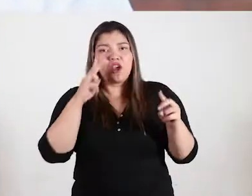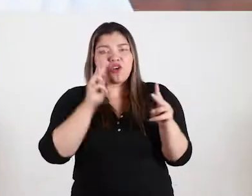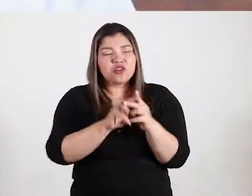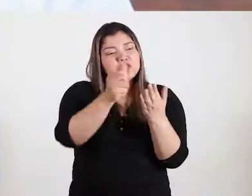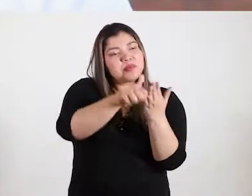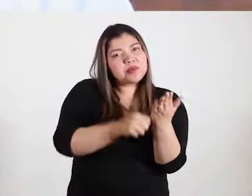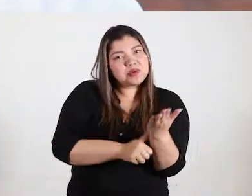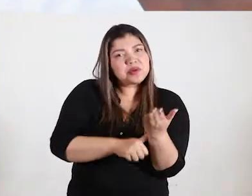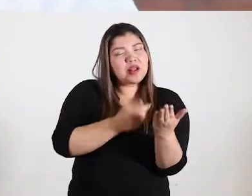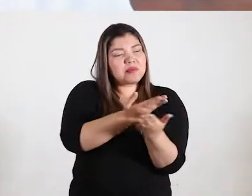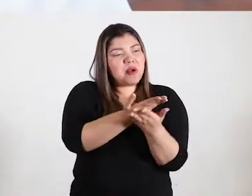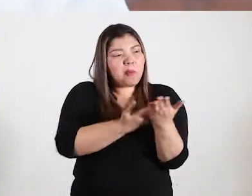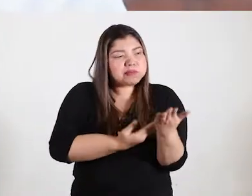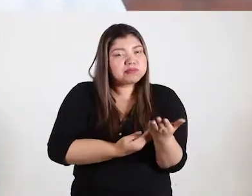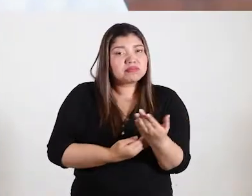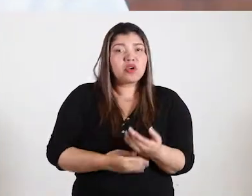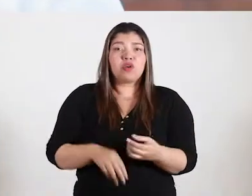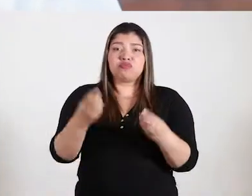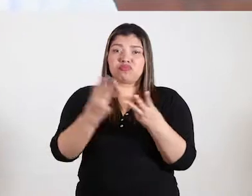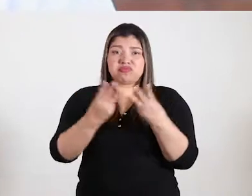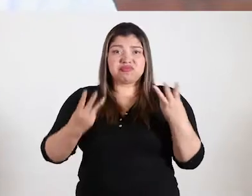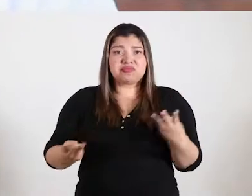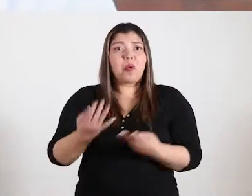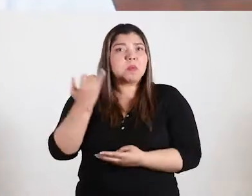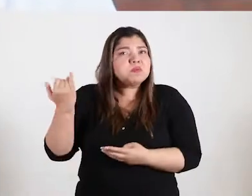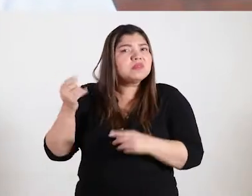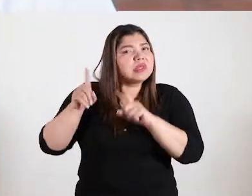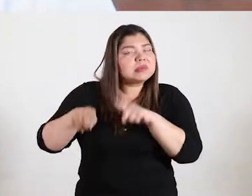through the website of the Colegio Mayor